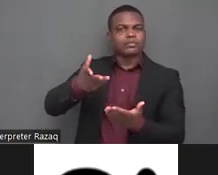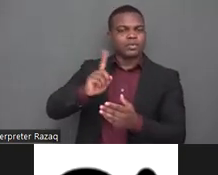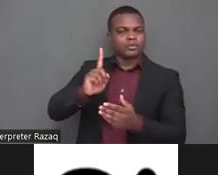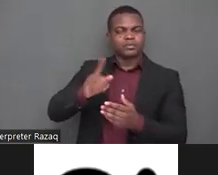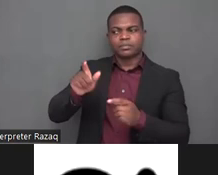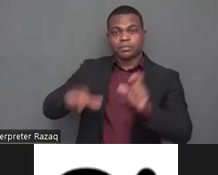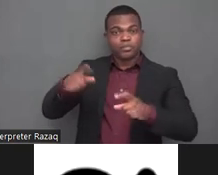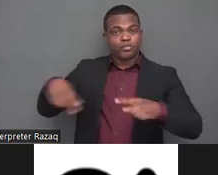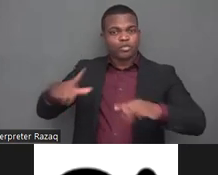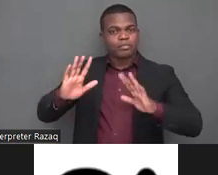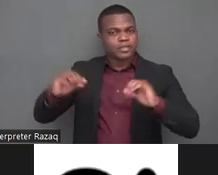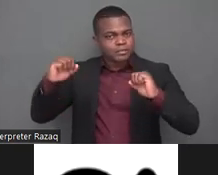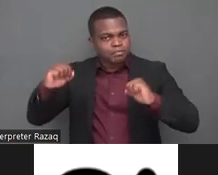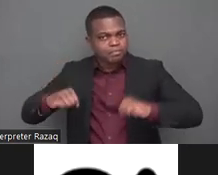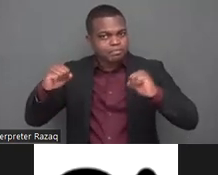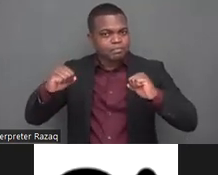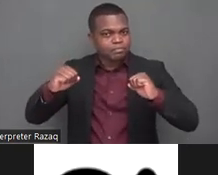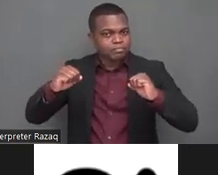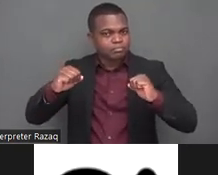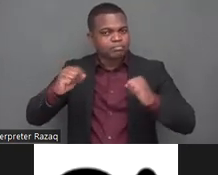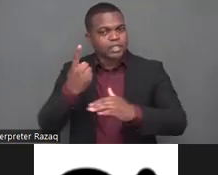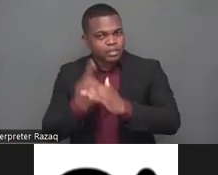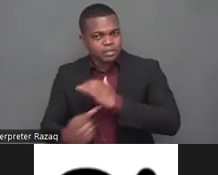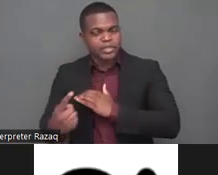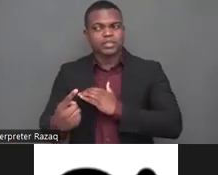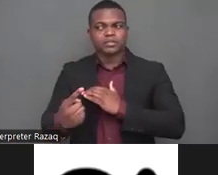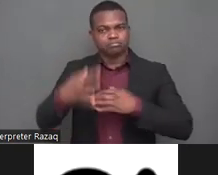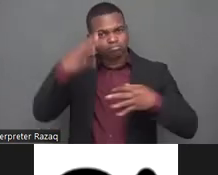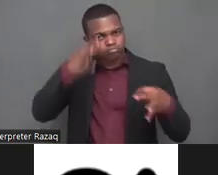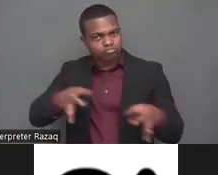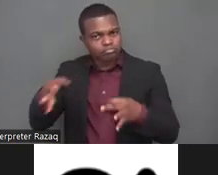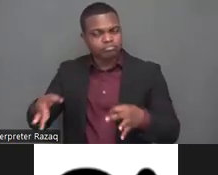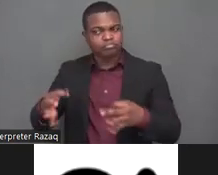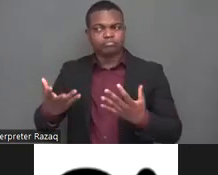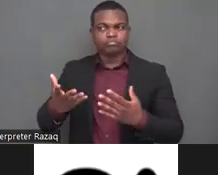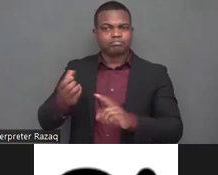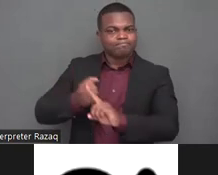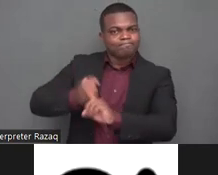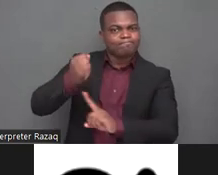reproductive health and rights it's really important to rethink and reshape the agendas